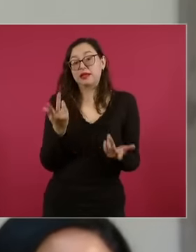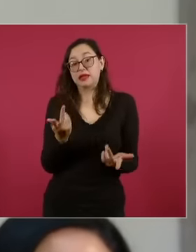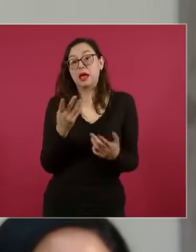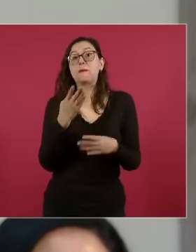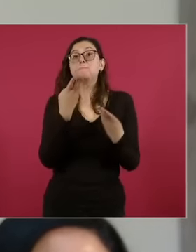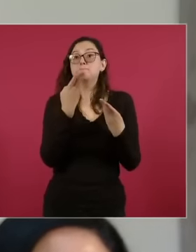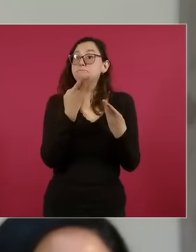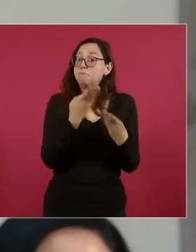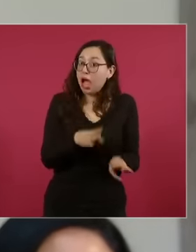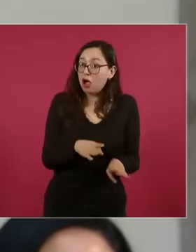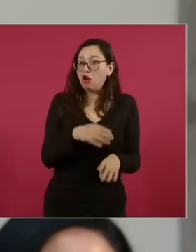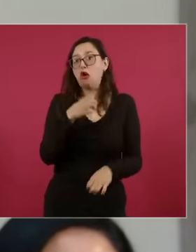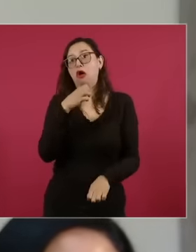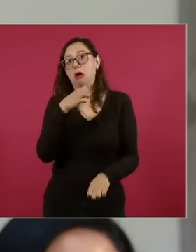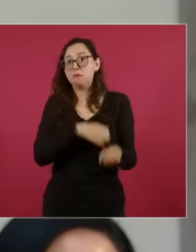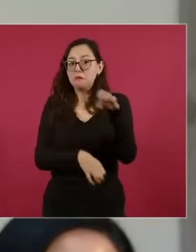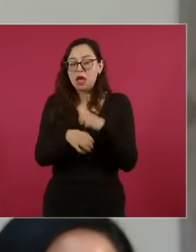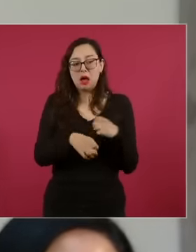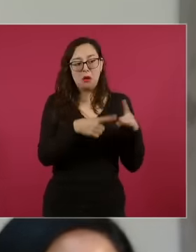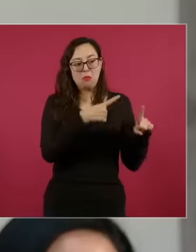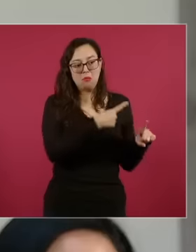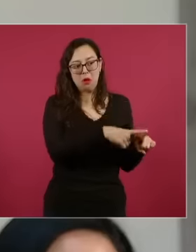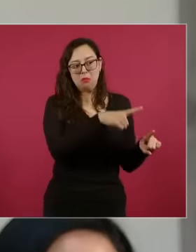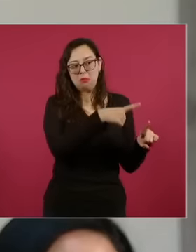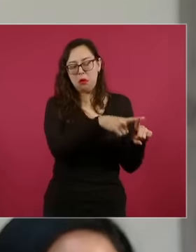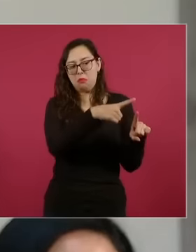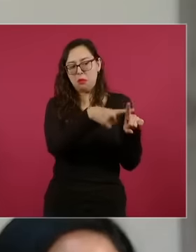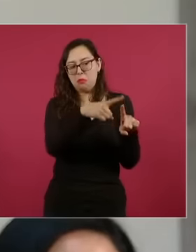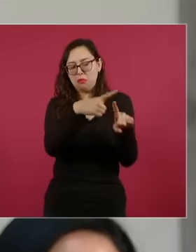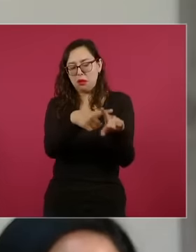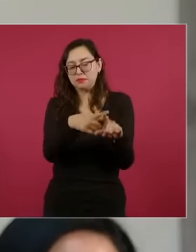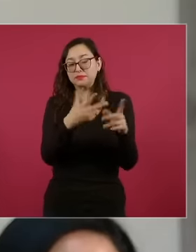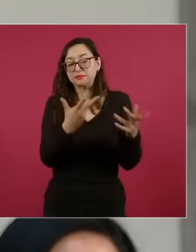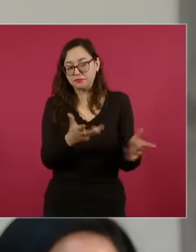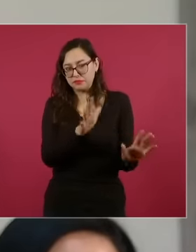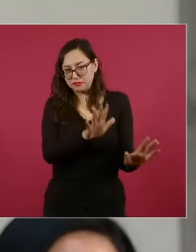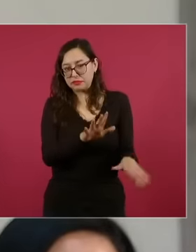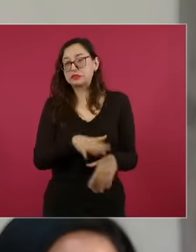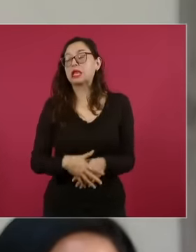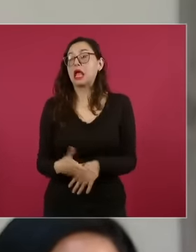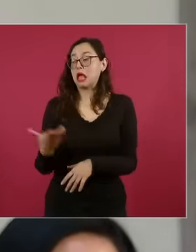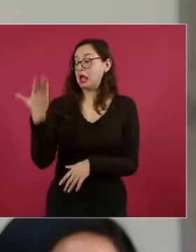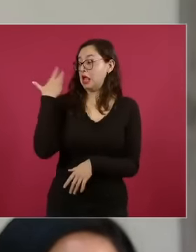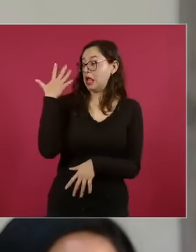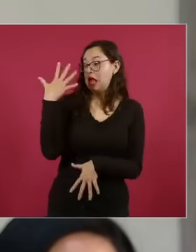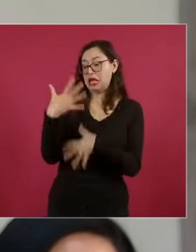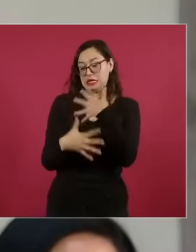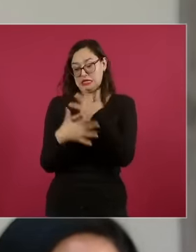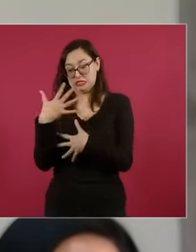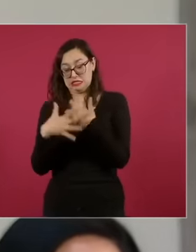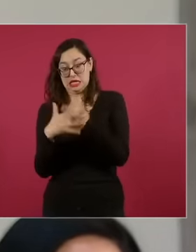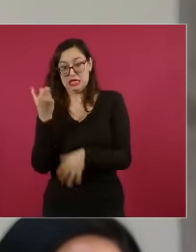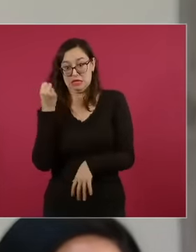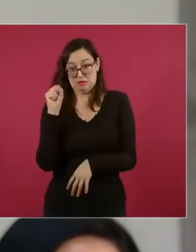there were many many signs of affection that could be heard. Thank you, president, don't leave.